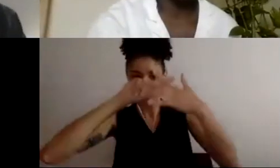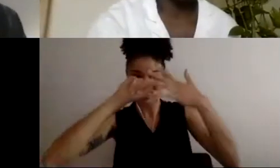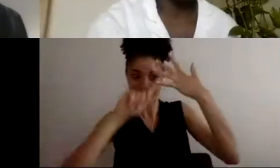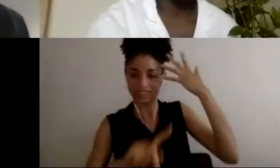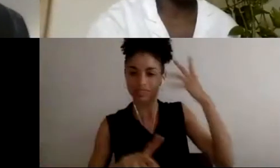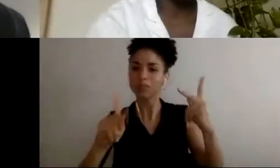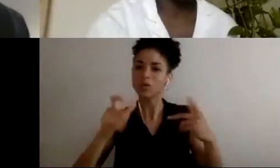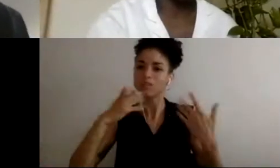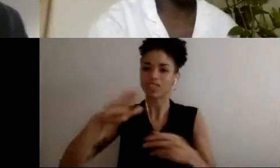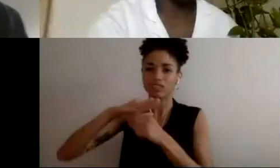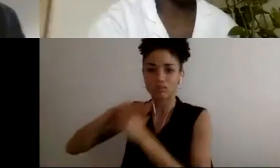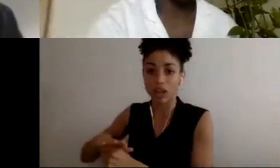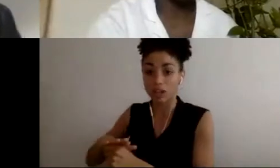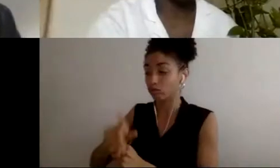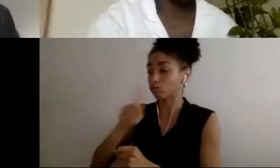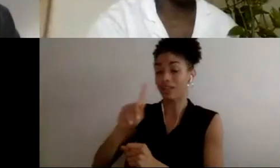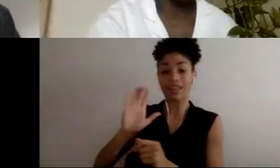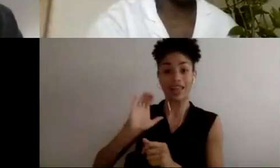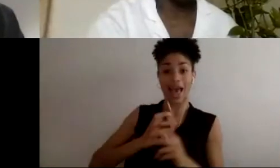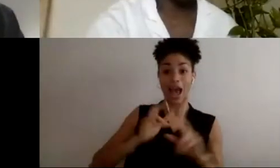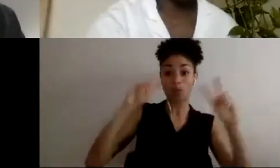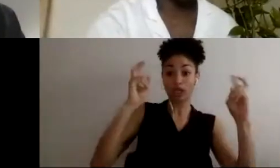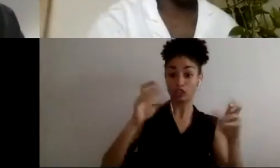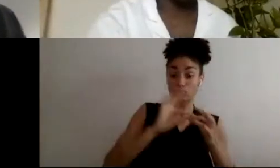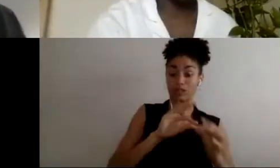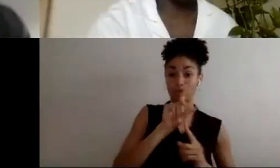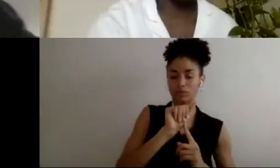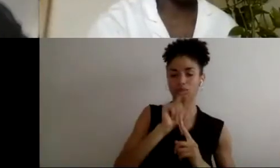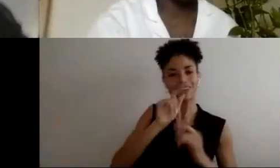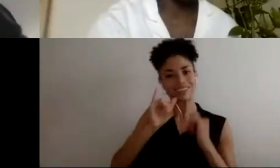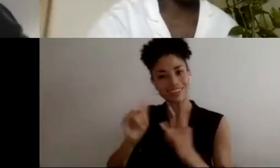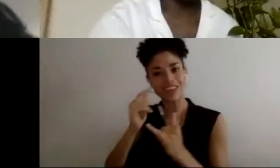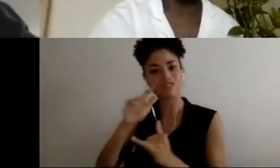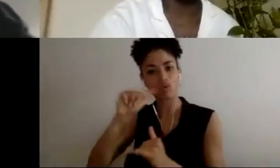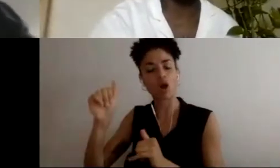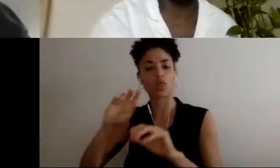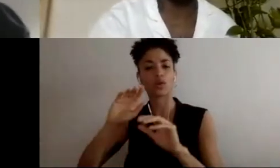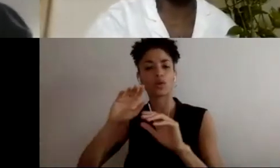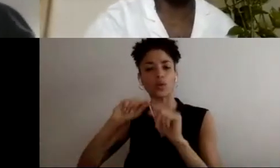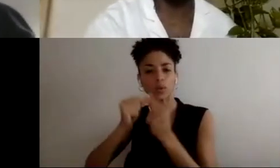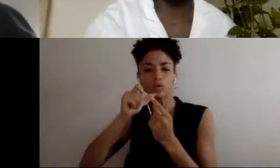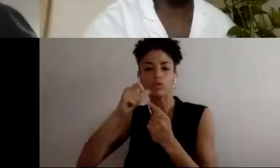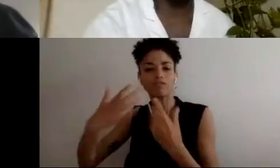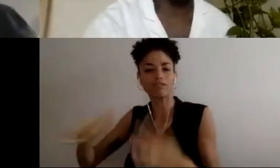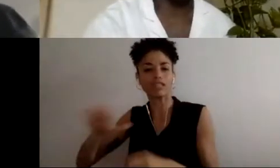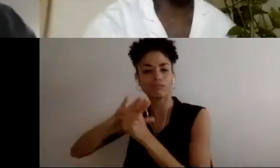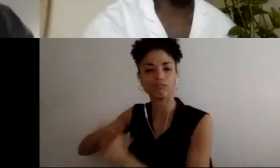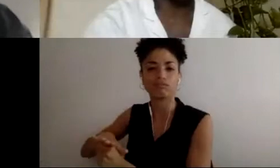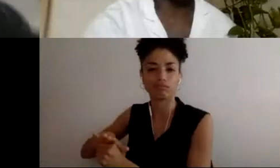And then some people are facing multiple biases. So I want to see